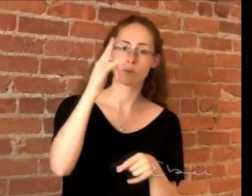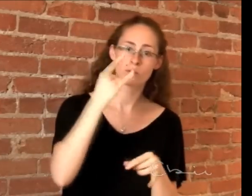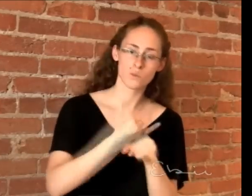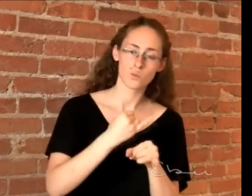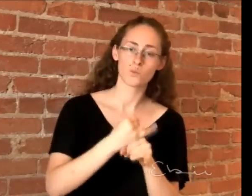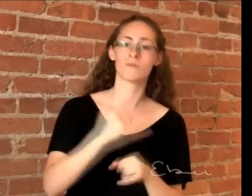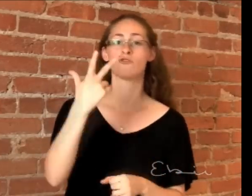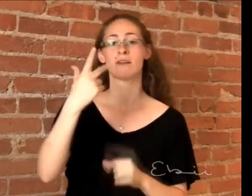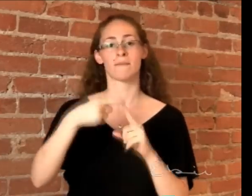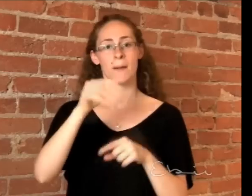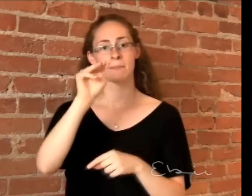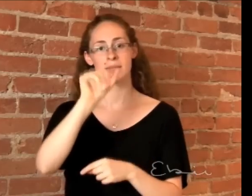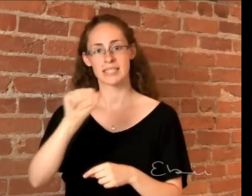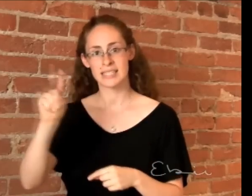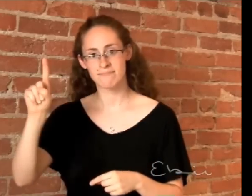Illinois School for the Deaf, and three from Model Secondary School for the Deaf.